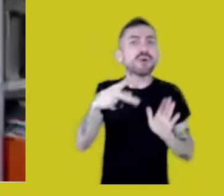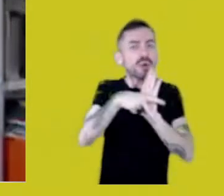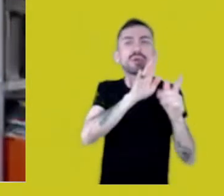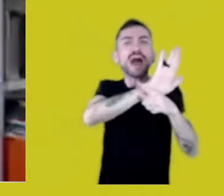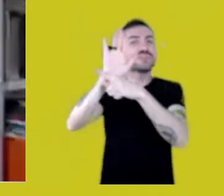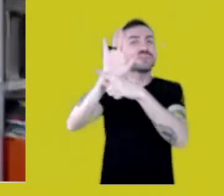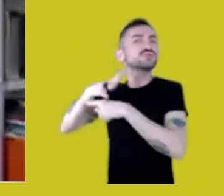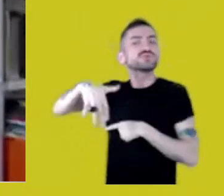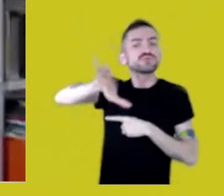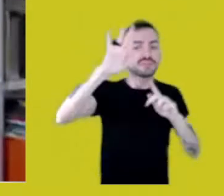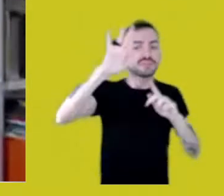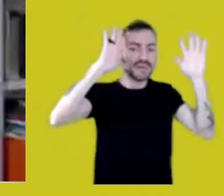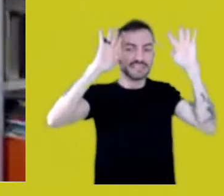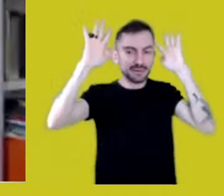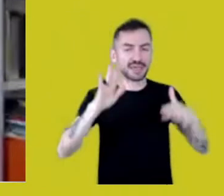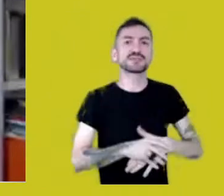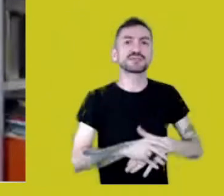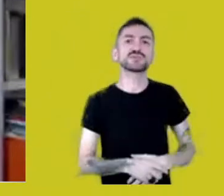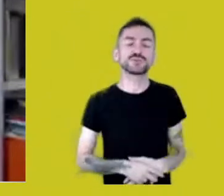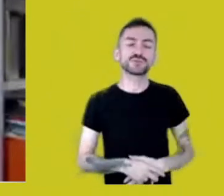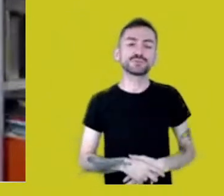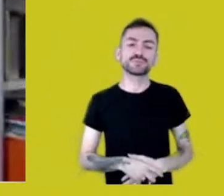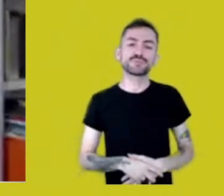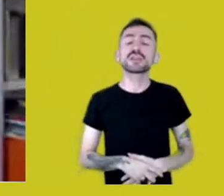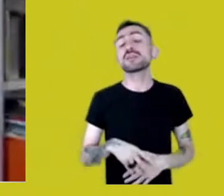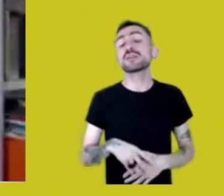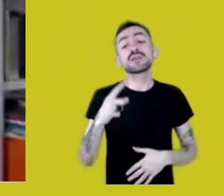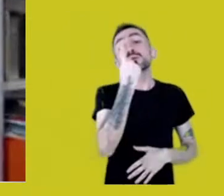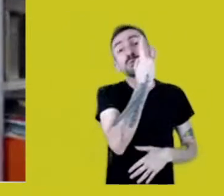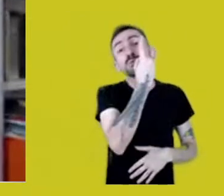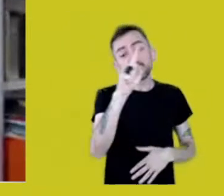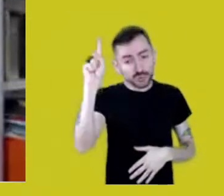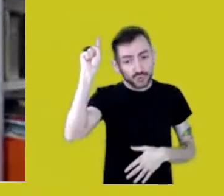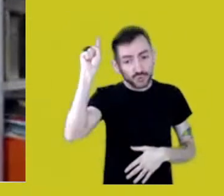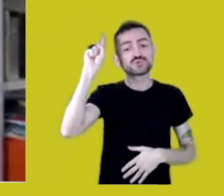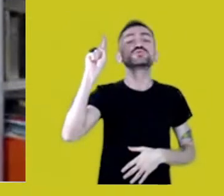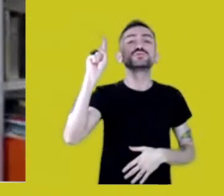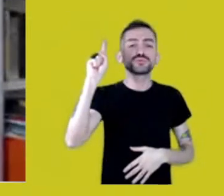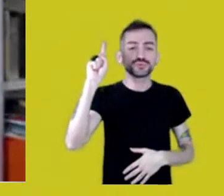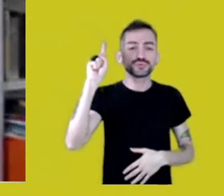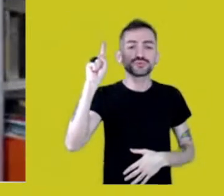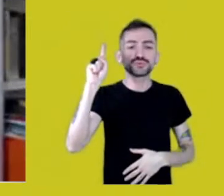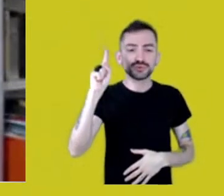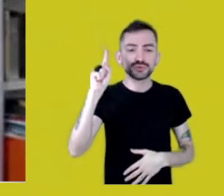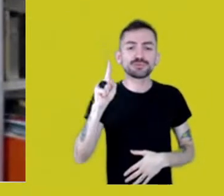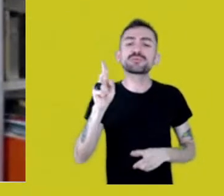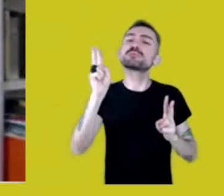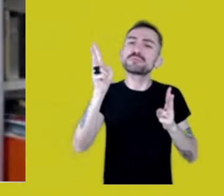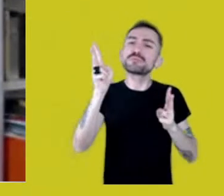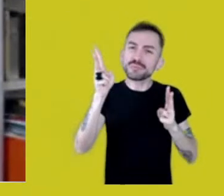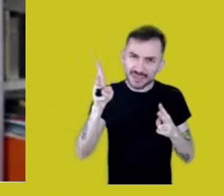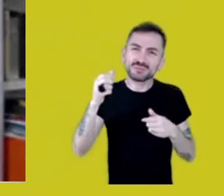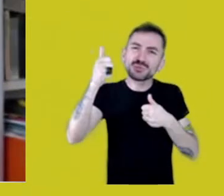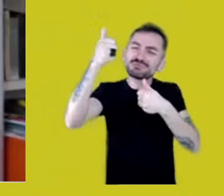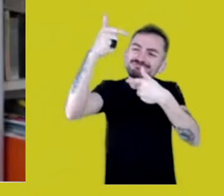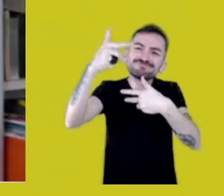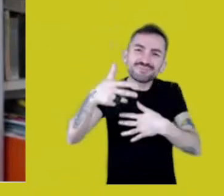Lastly, I think Francy also brings a very important question to us: